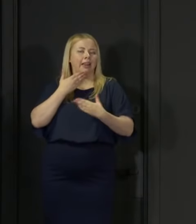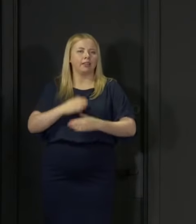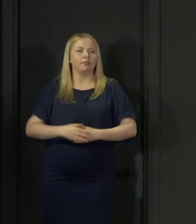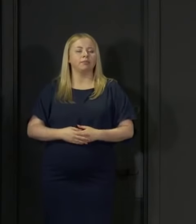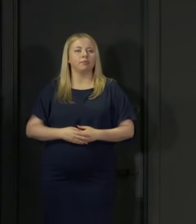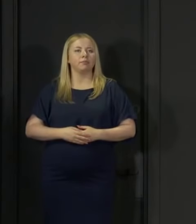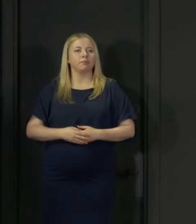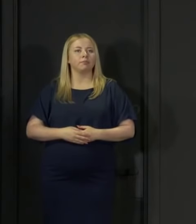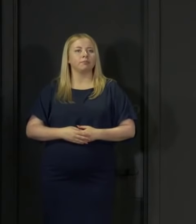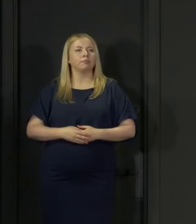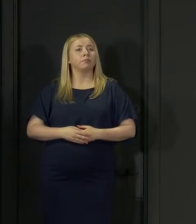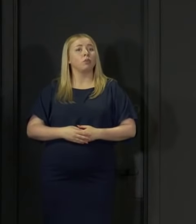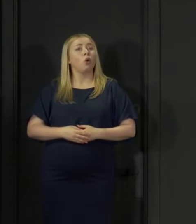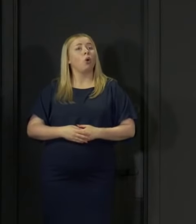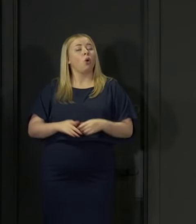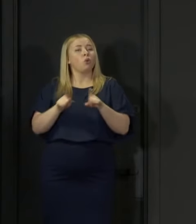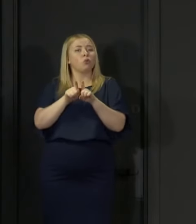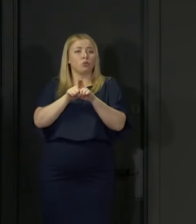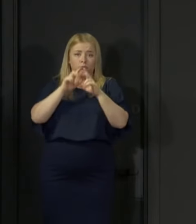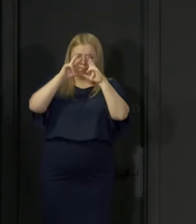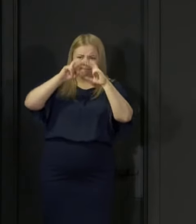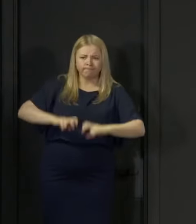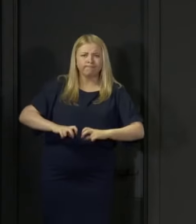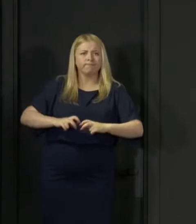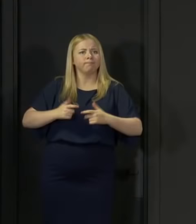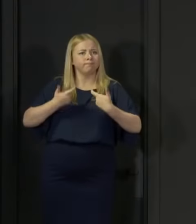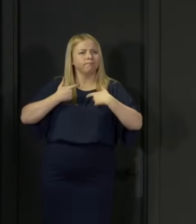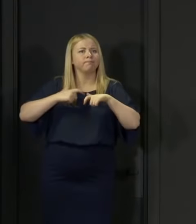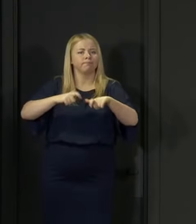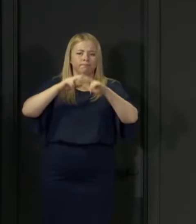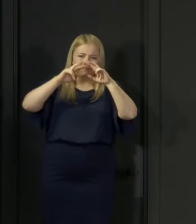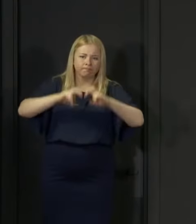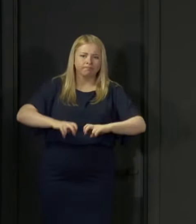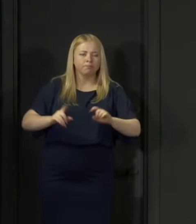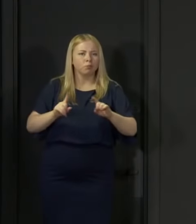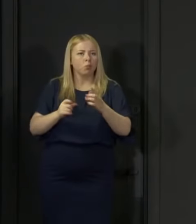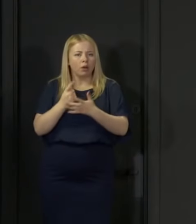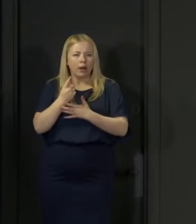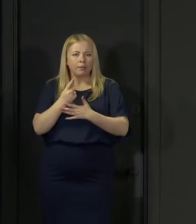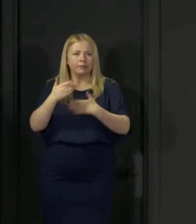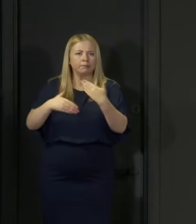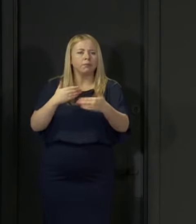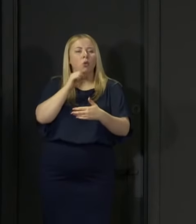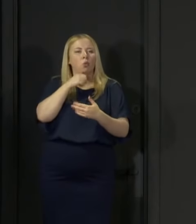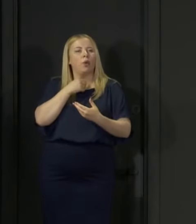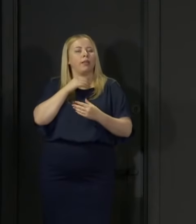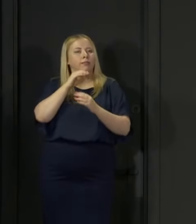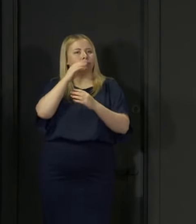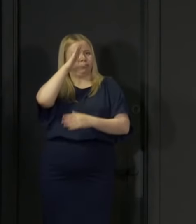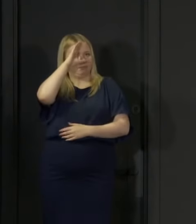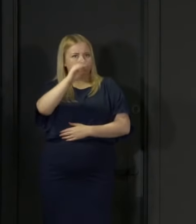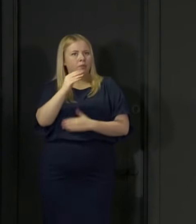Investigations of course are ongoing and we will provide more details as and when they become available.